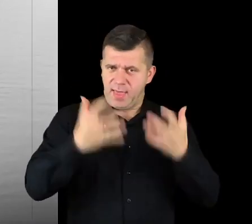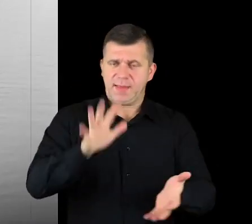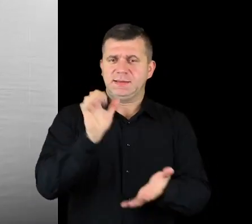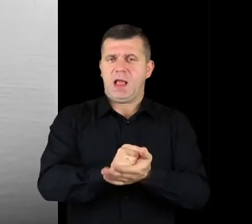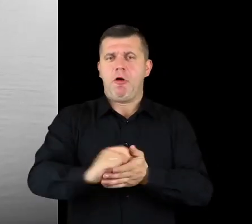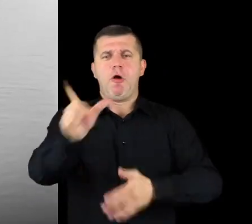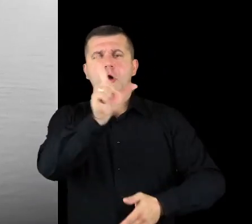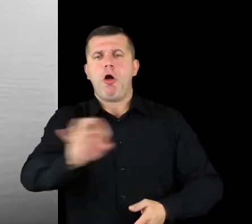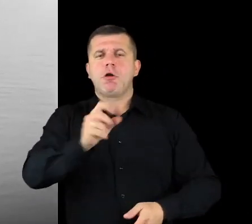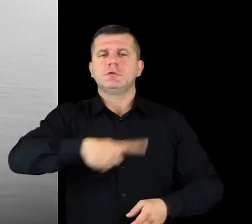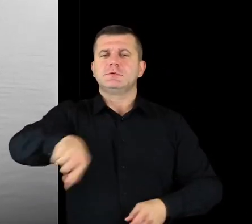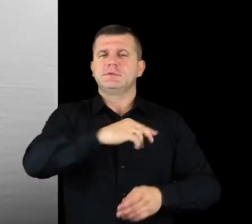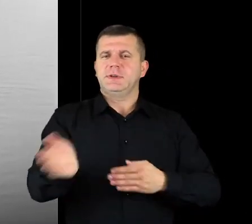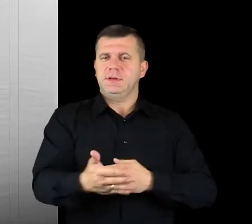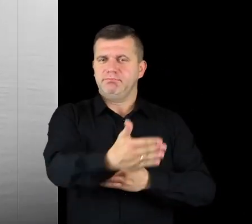to our brothers living in waters of that river.>>